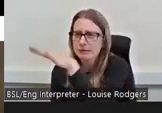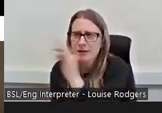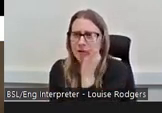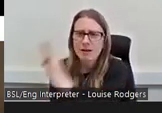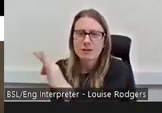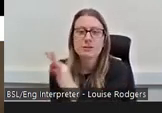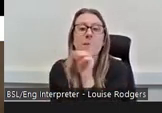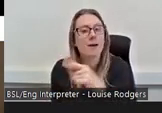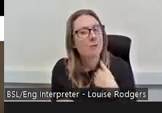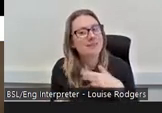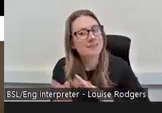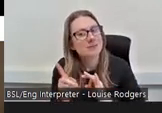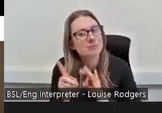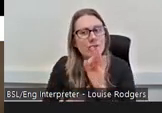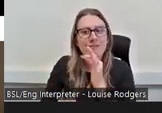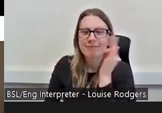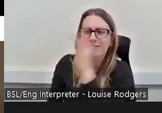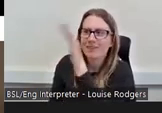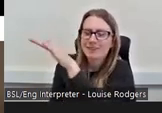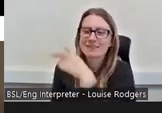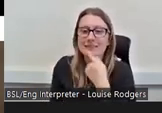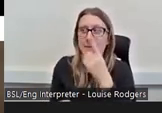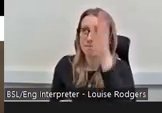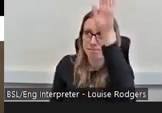you know, put your hand up saying I don't really know what I'm doing, can you help?